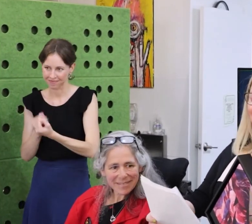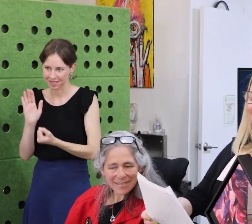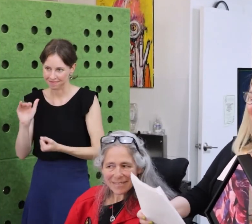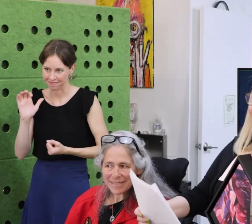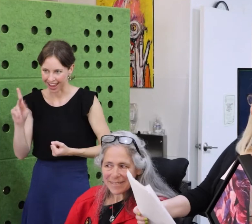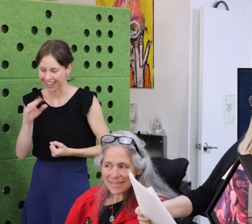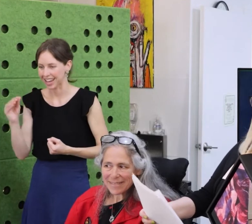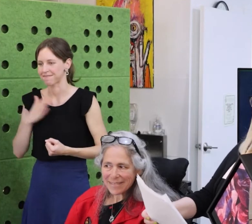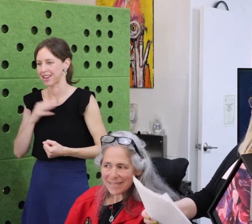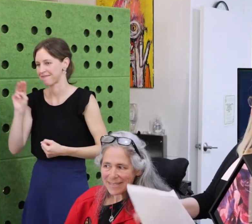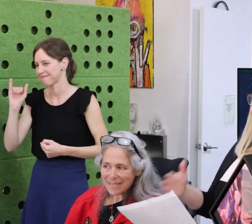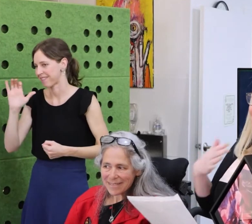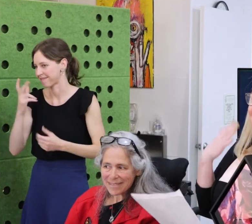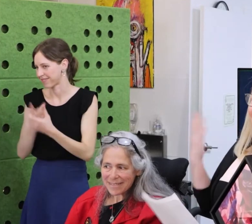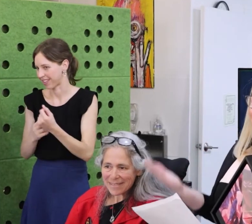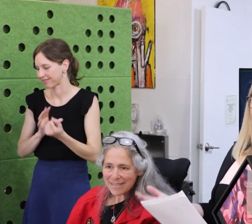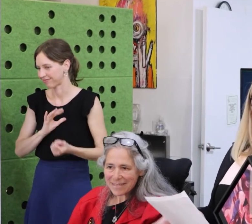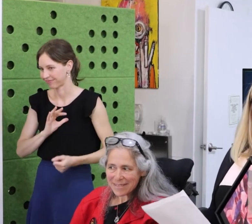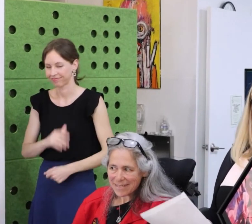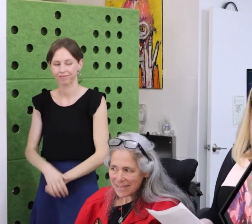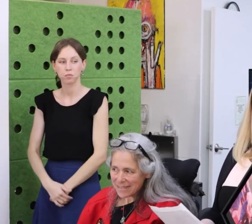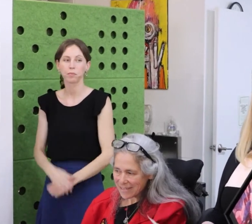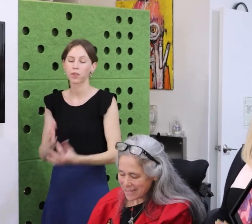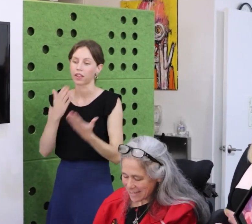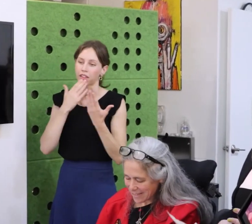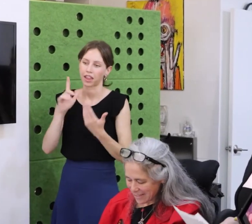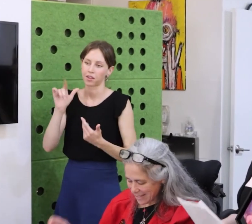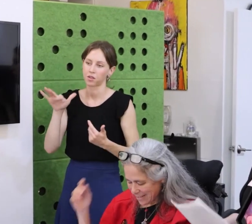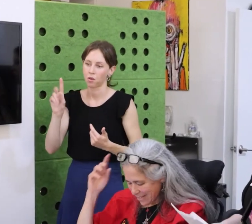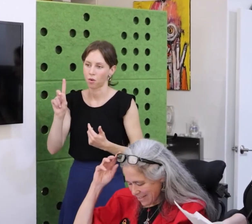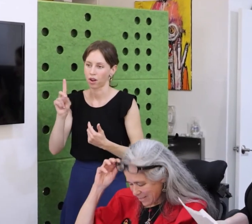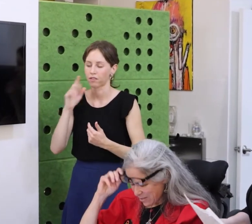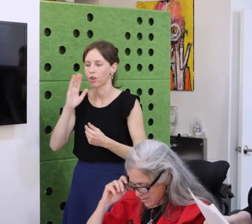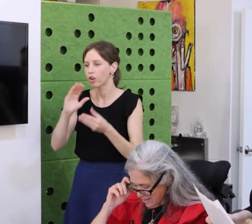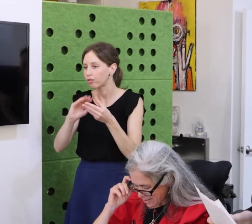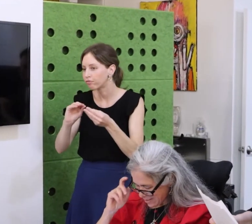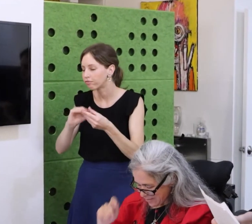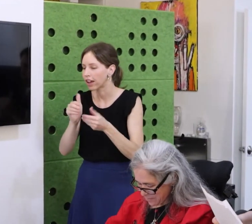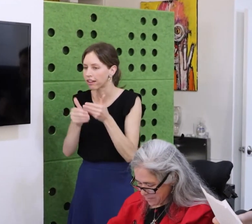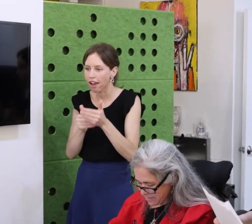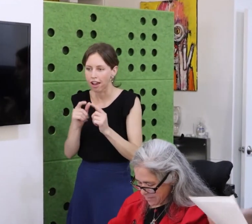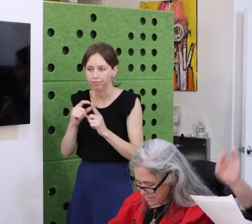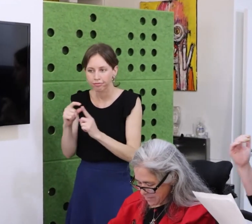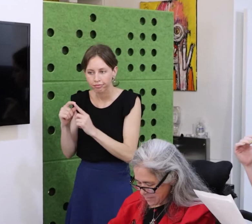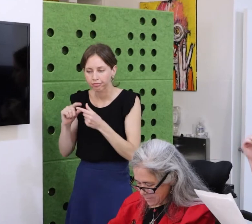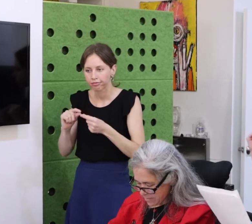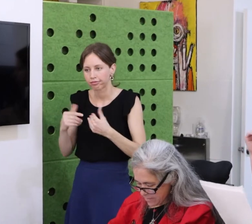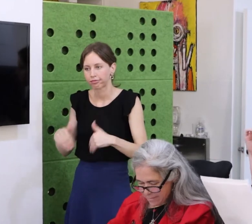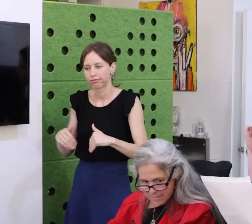And in the hiring process, she and Julie made it clear that volunteering with CCDC would be imperative.